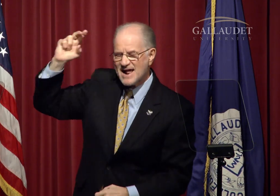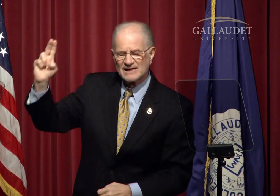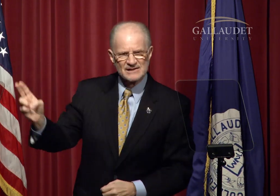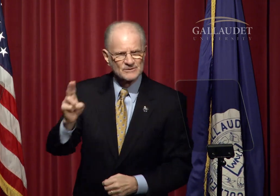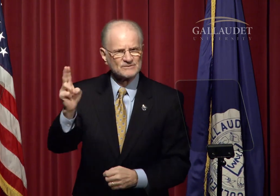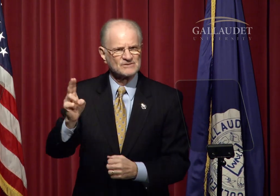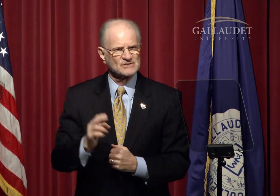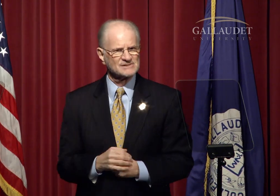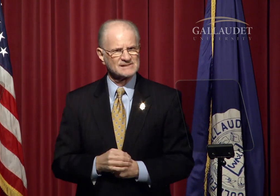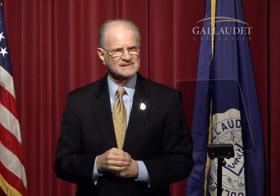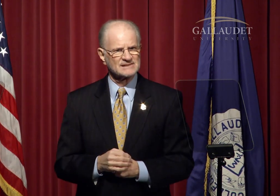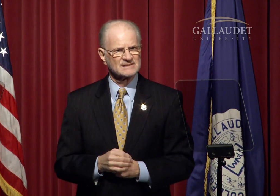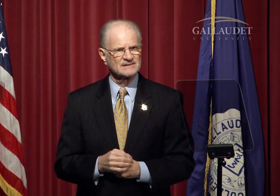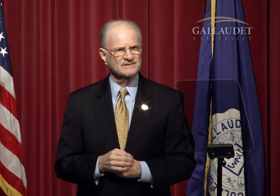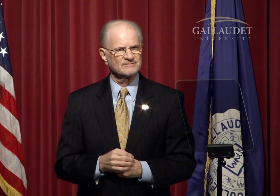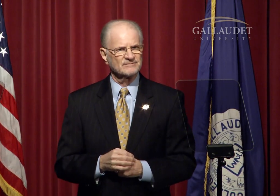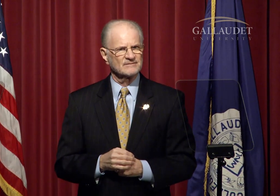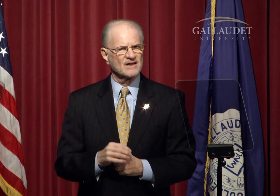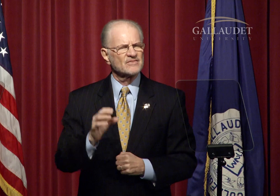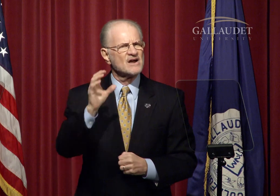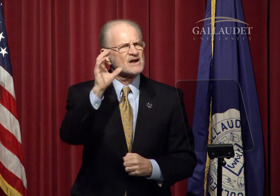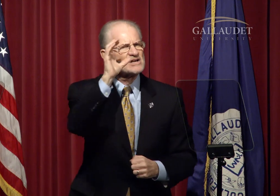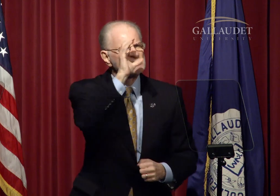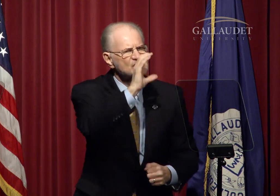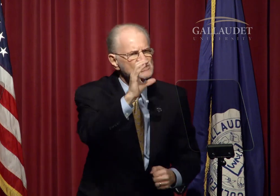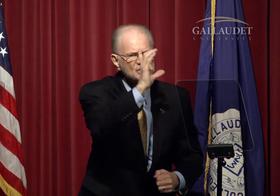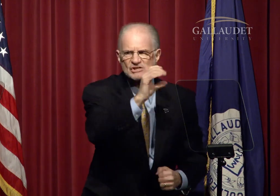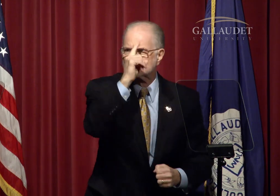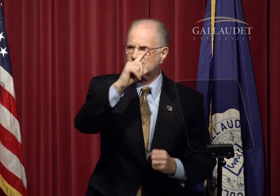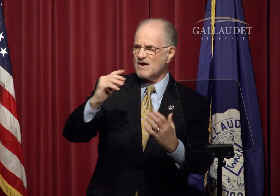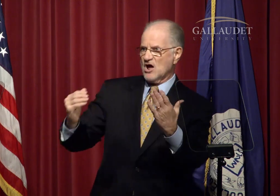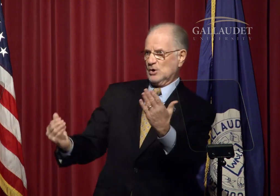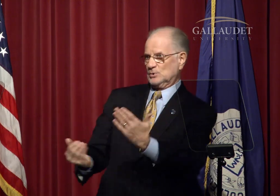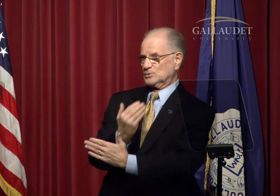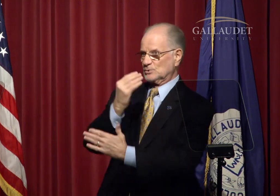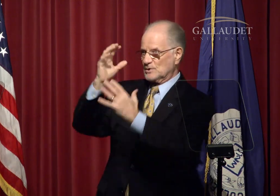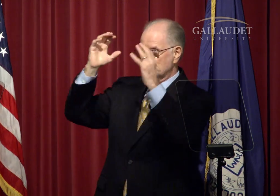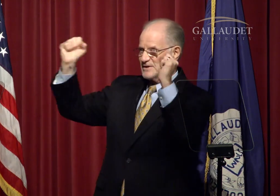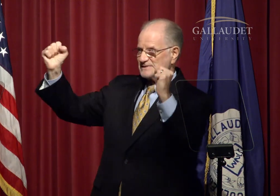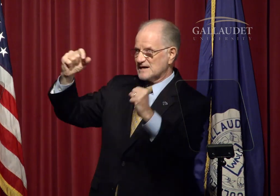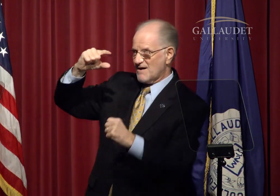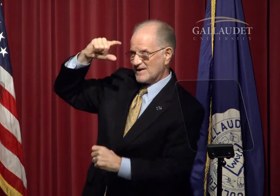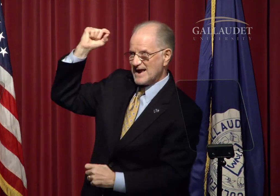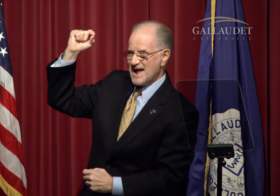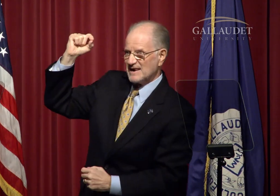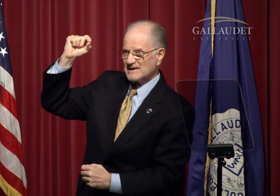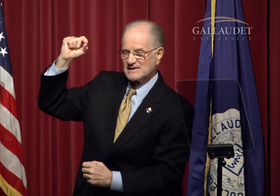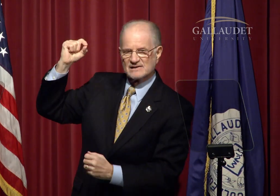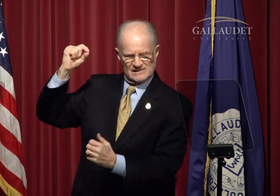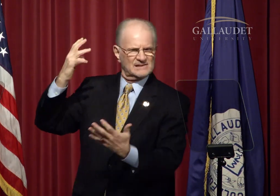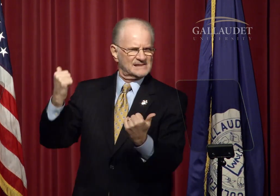as President of Gallaudet University. The search for the next President of Gallaudet